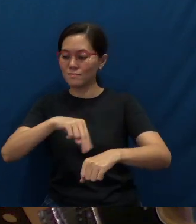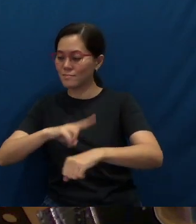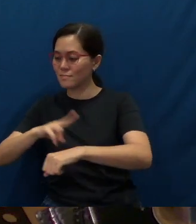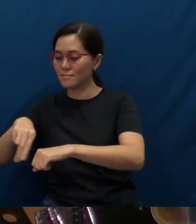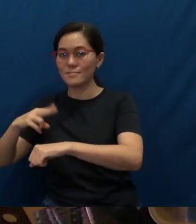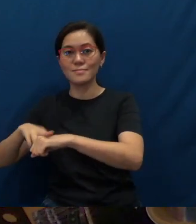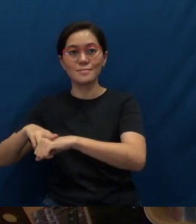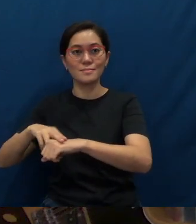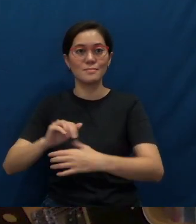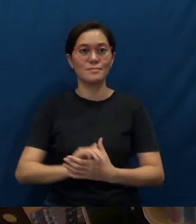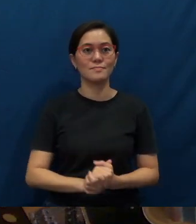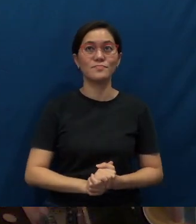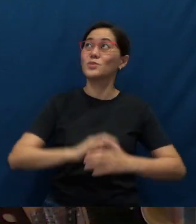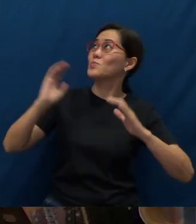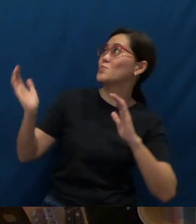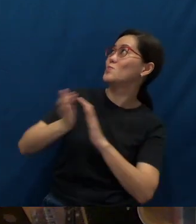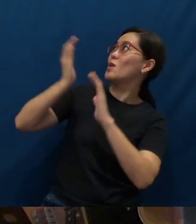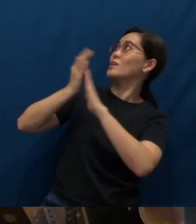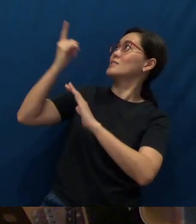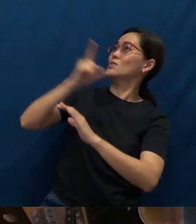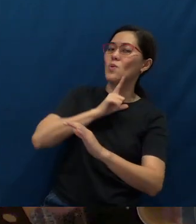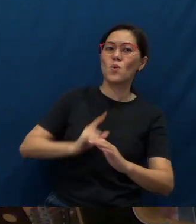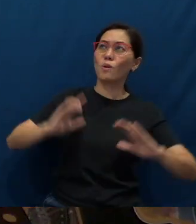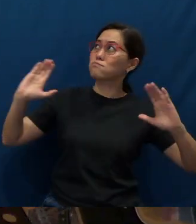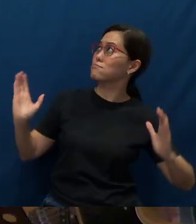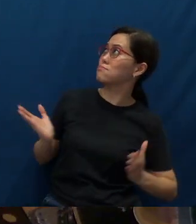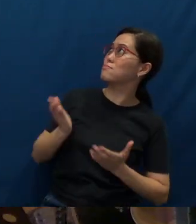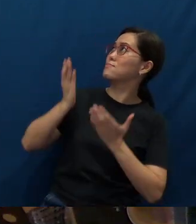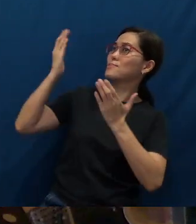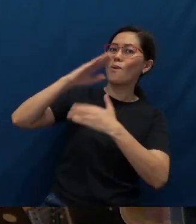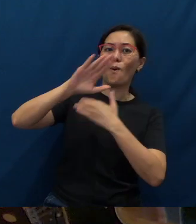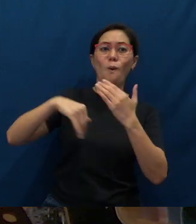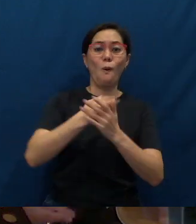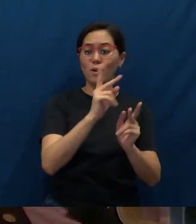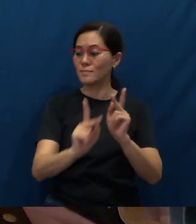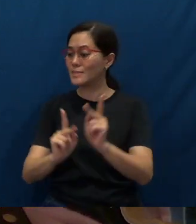Extol Him, all peoples!